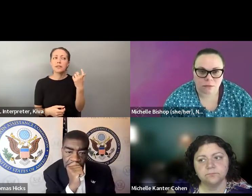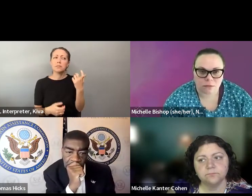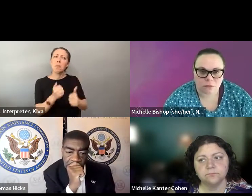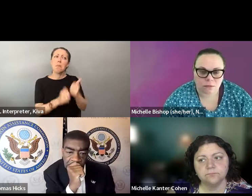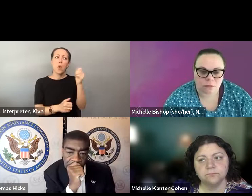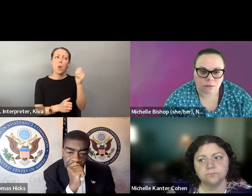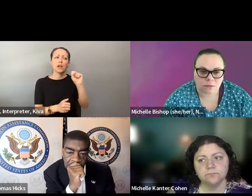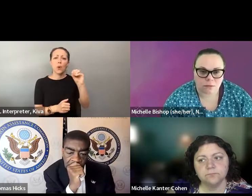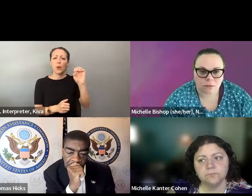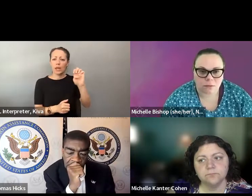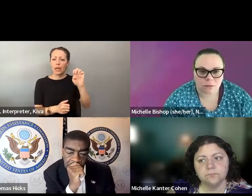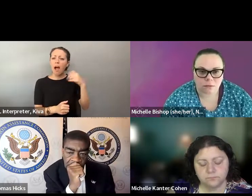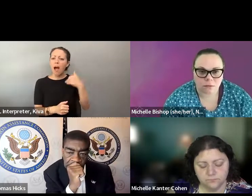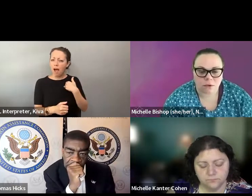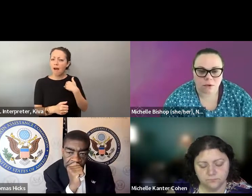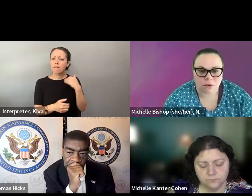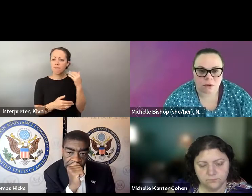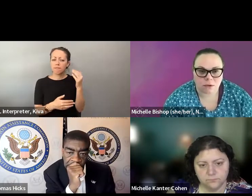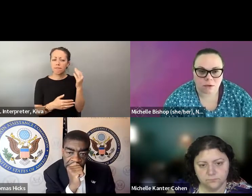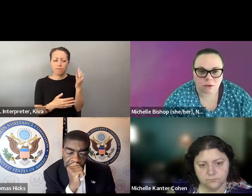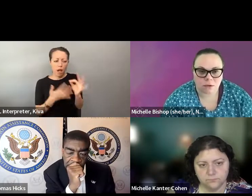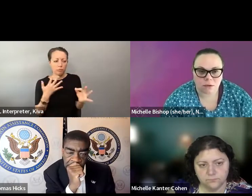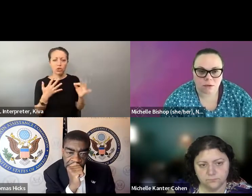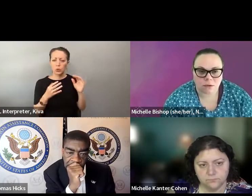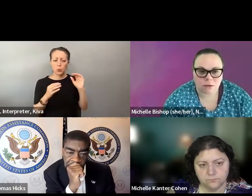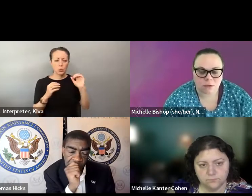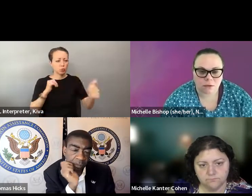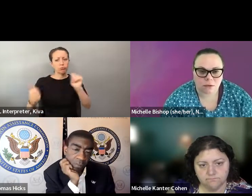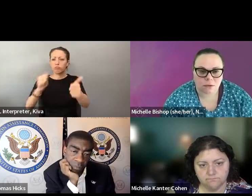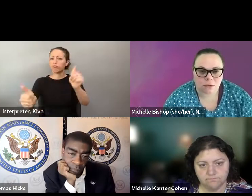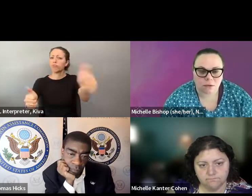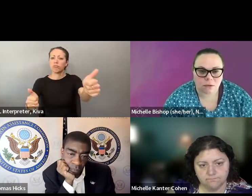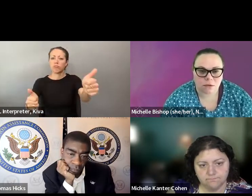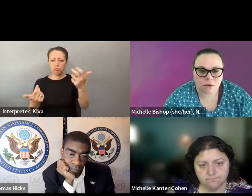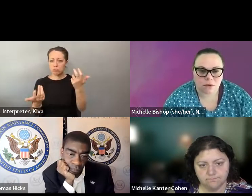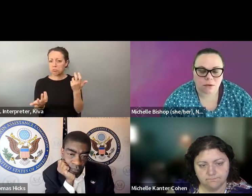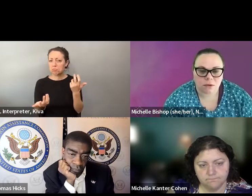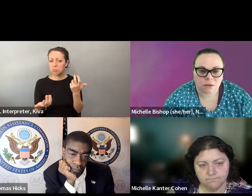More drop boxes. They already have quite a bit of latitude as far as where they can put them. 24th just need to use